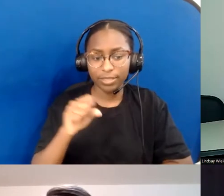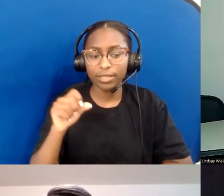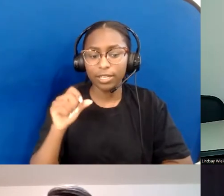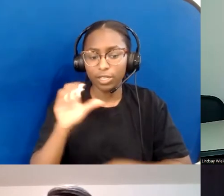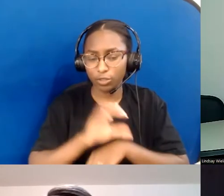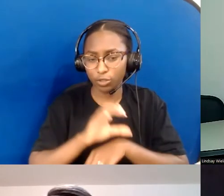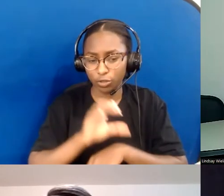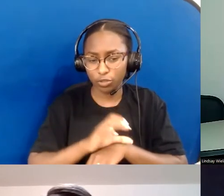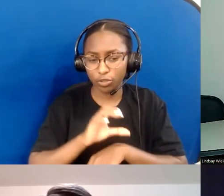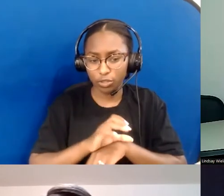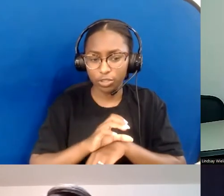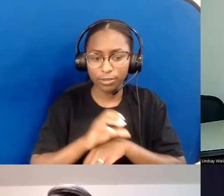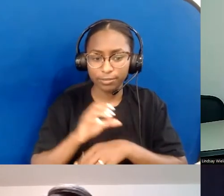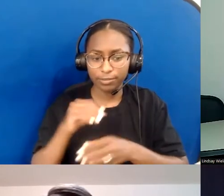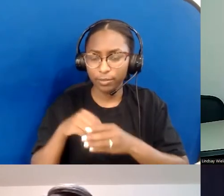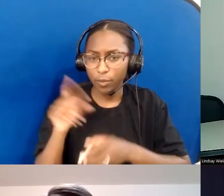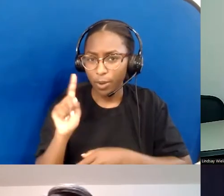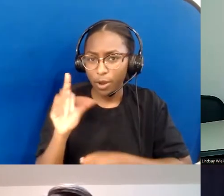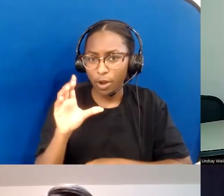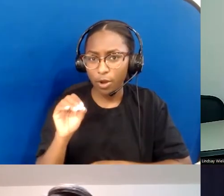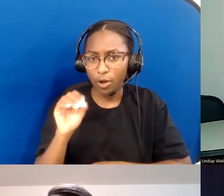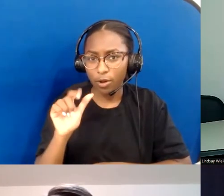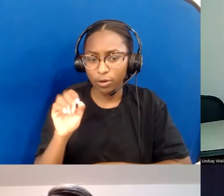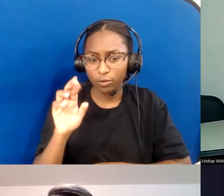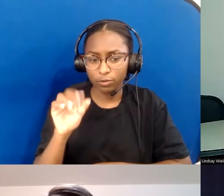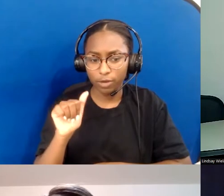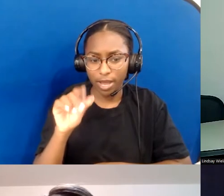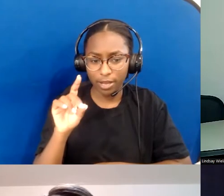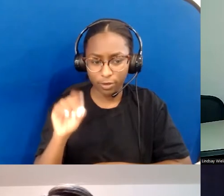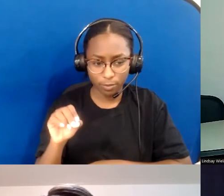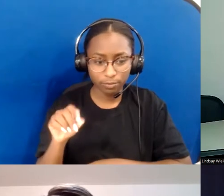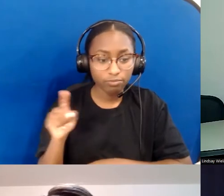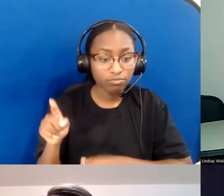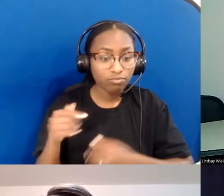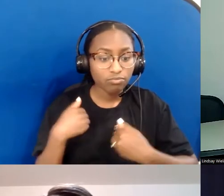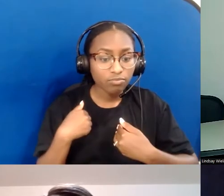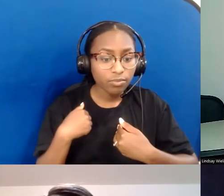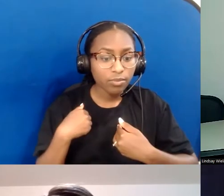with an emphasis on trauma- informed disability justice from Iliff School of Theology.